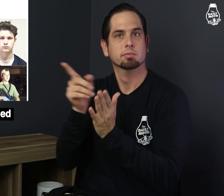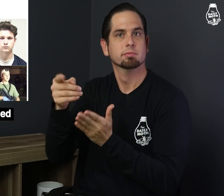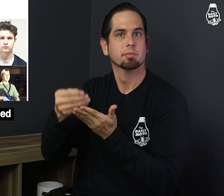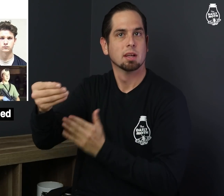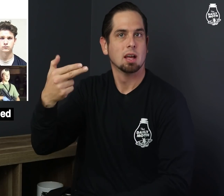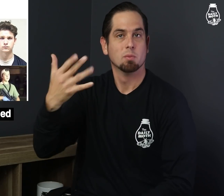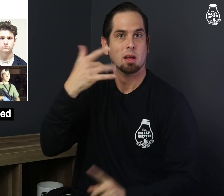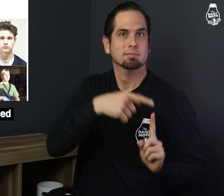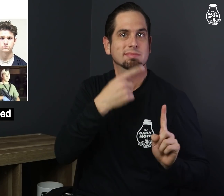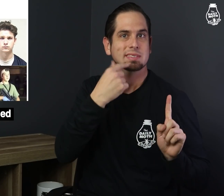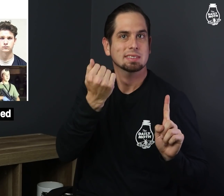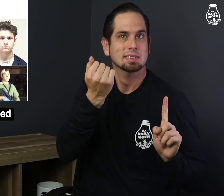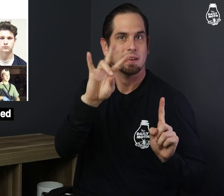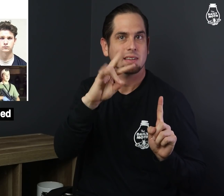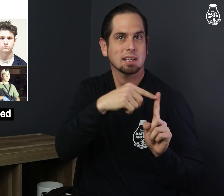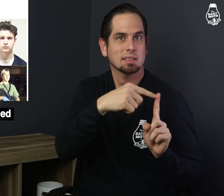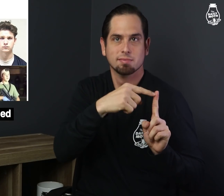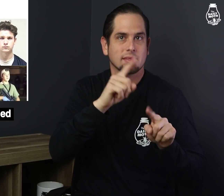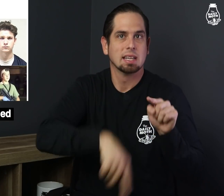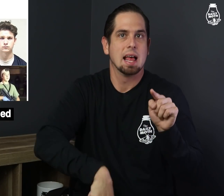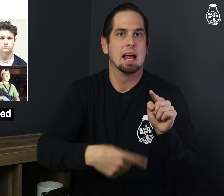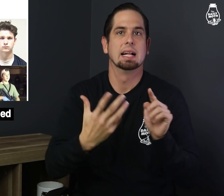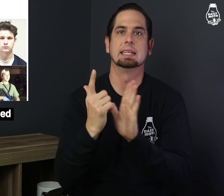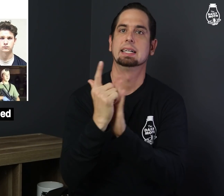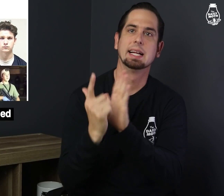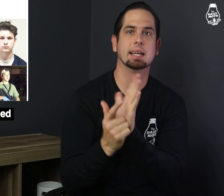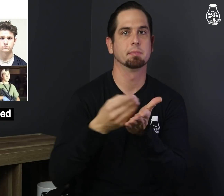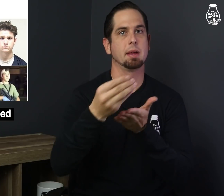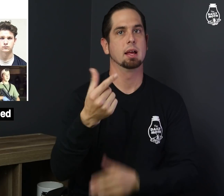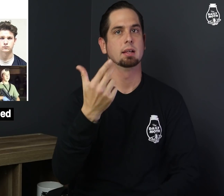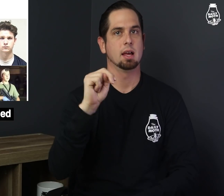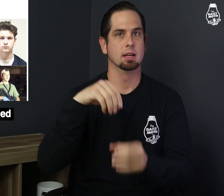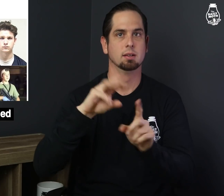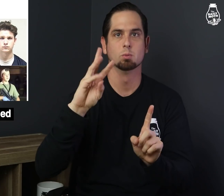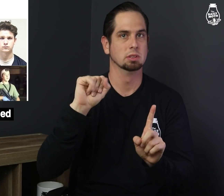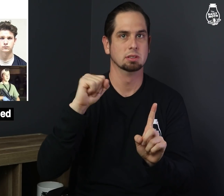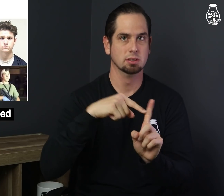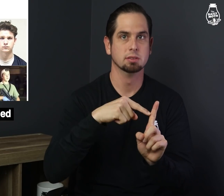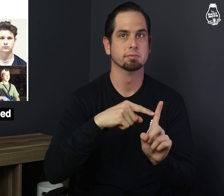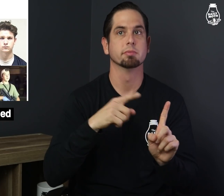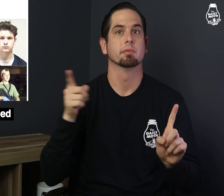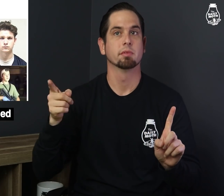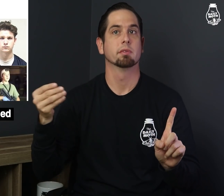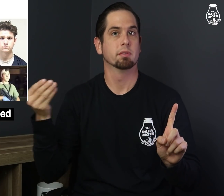to buy the gun because he was 17 and couldn’t legally buy a gun in Wisconsin.